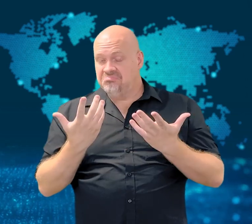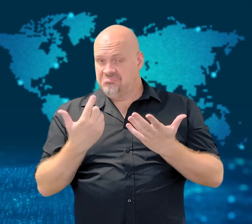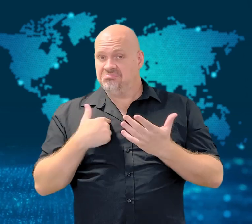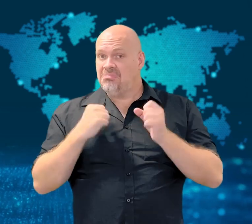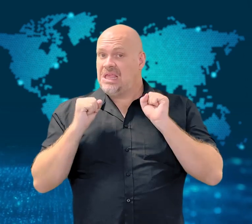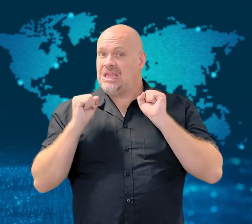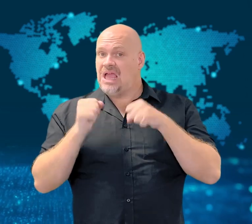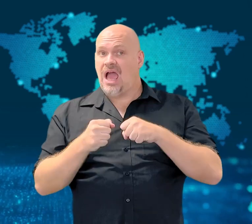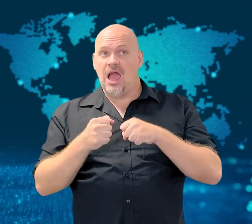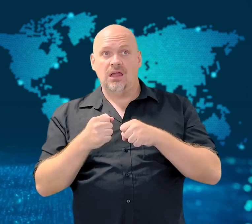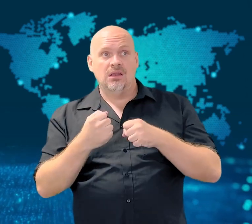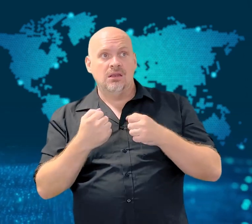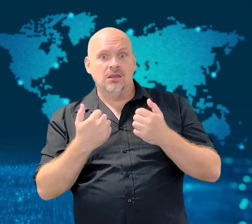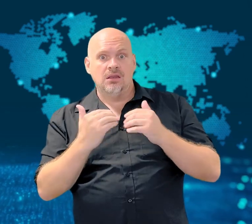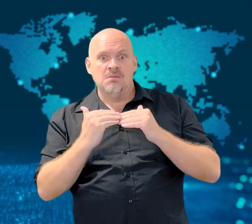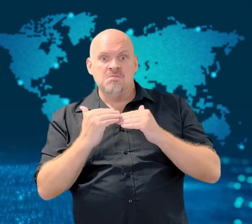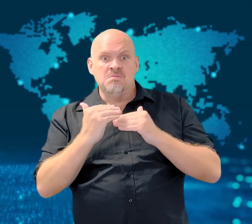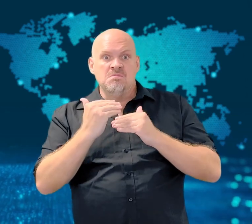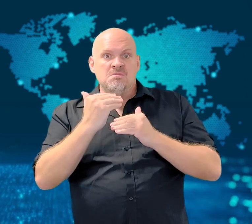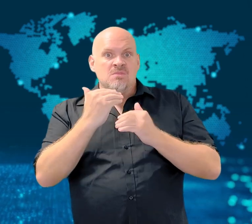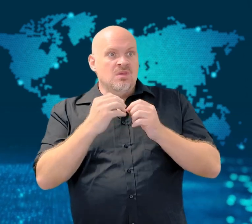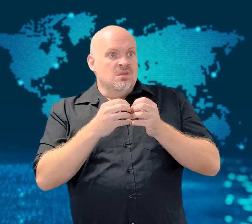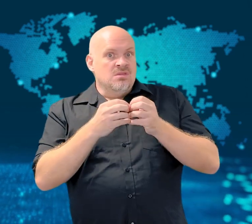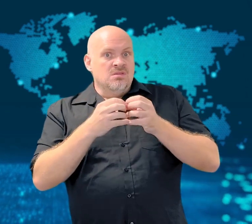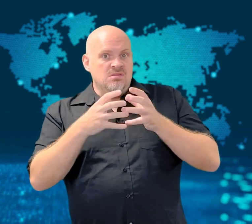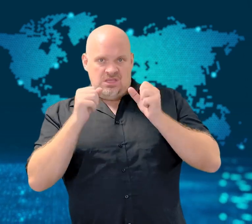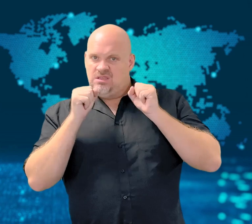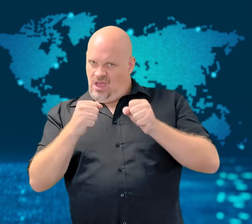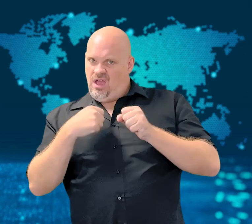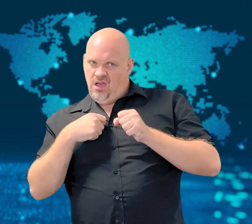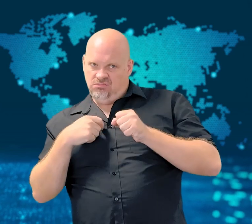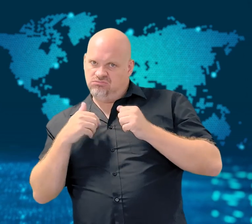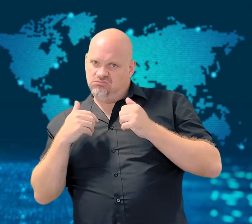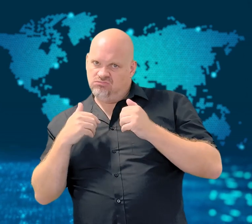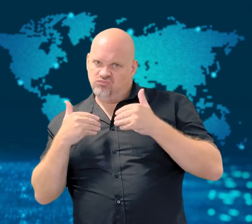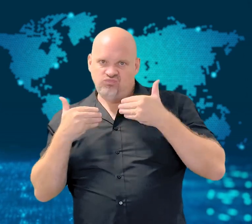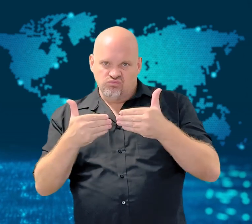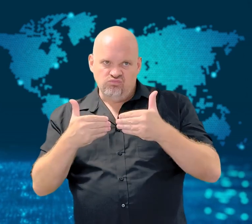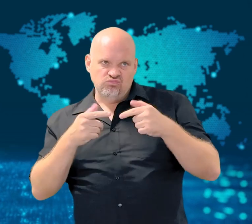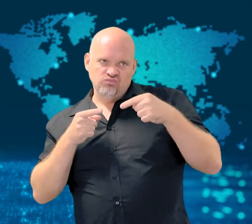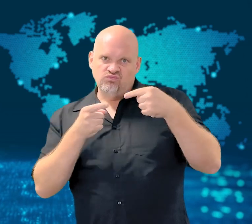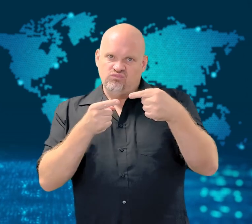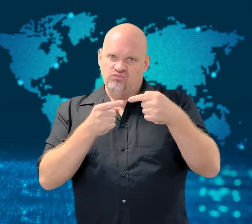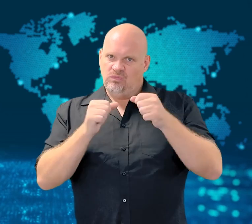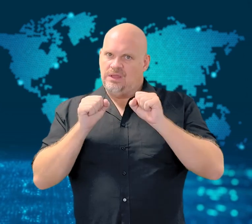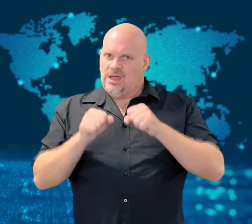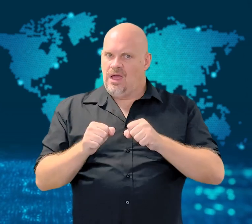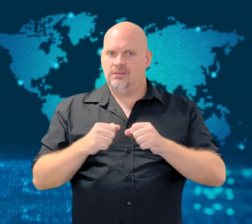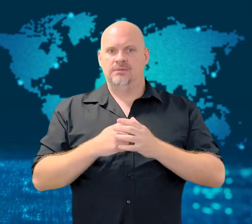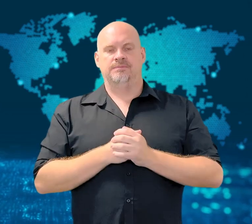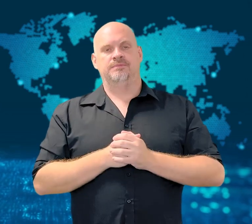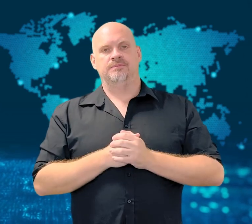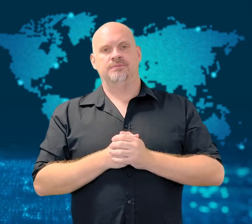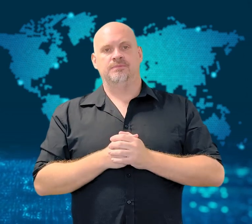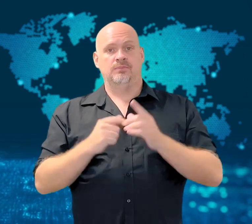or counterattack capabilities if things escalated.